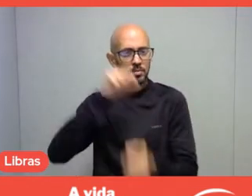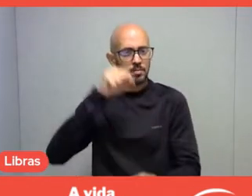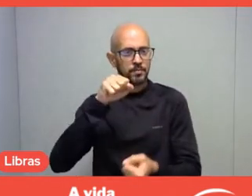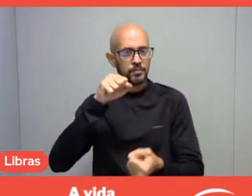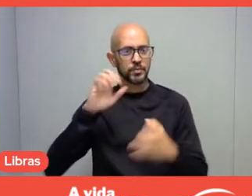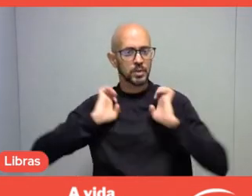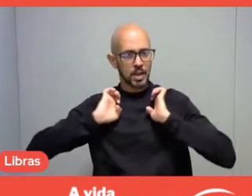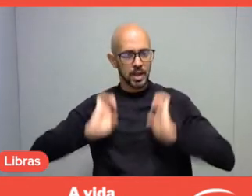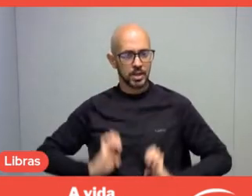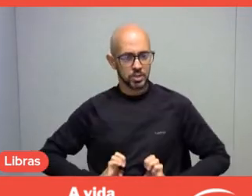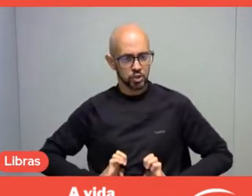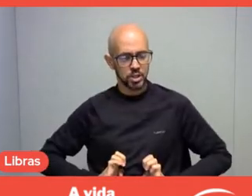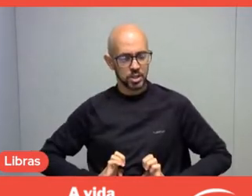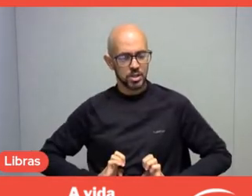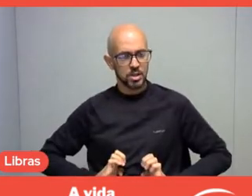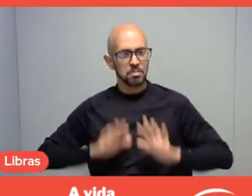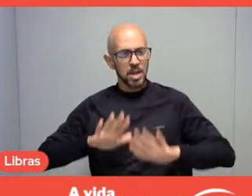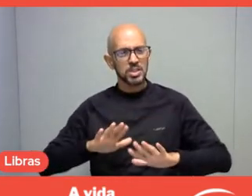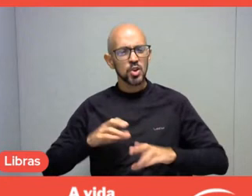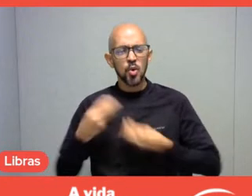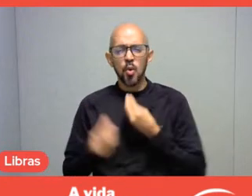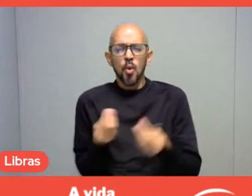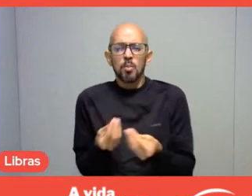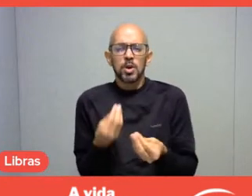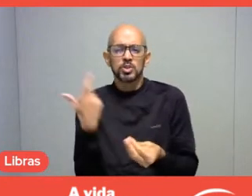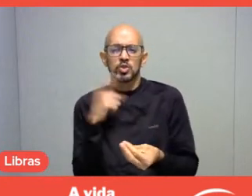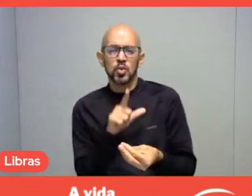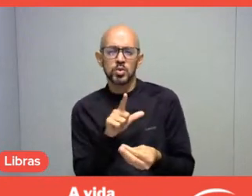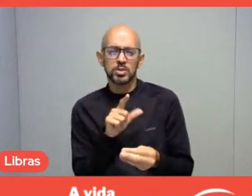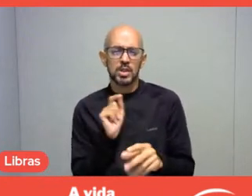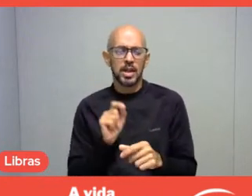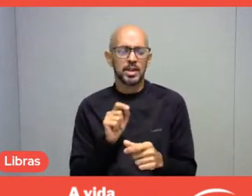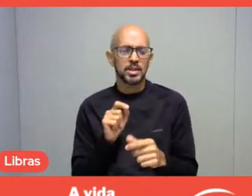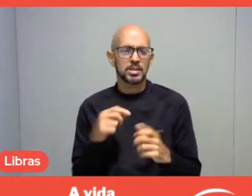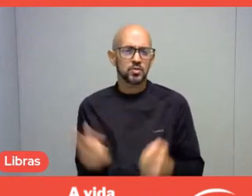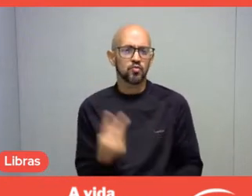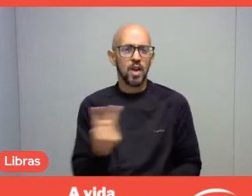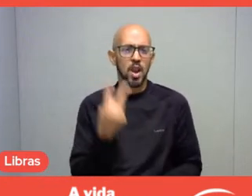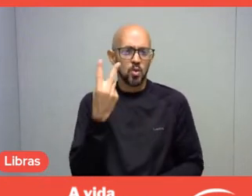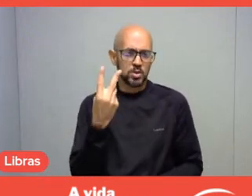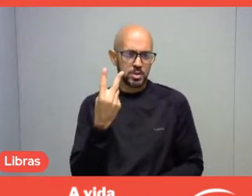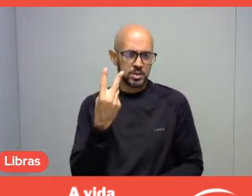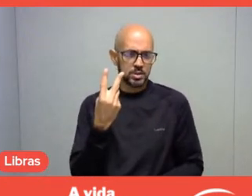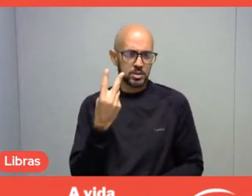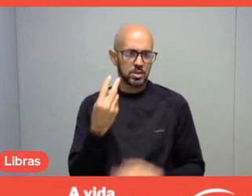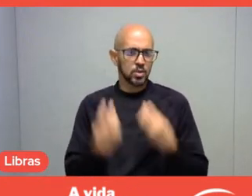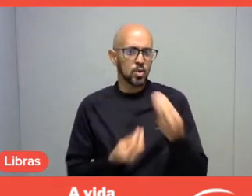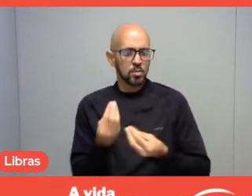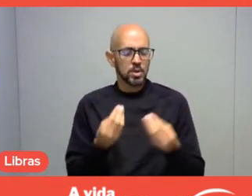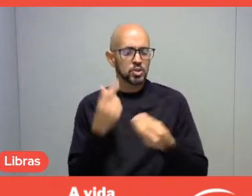Now, how can we achieve these values? How can we contemplate these values?